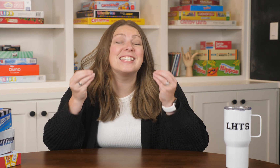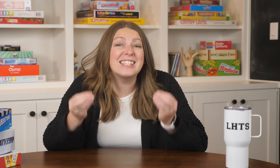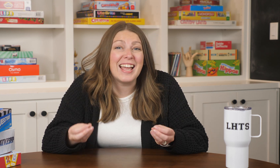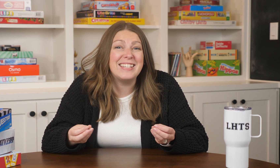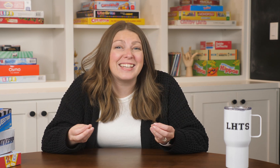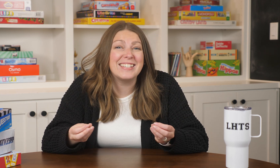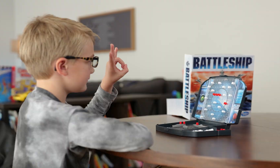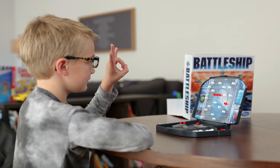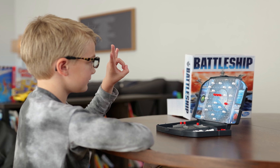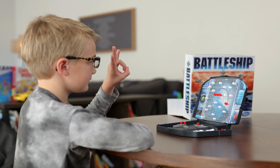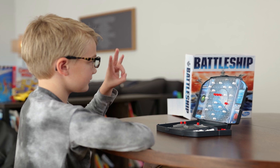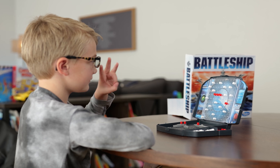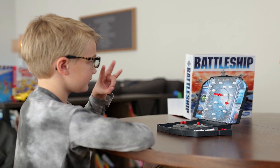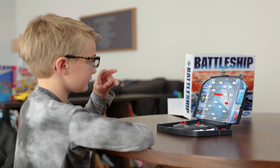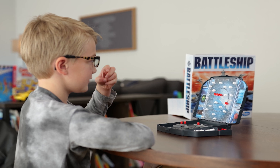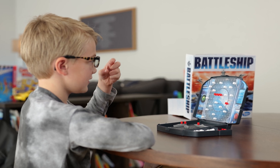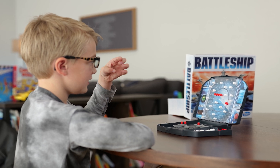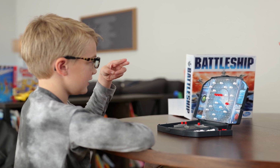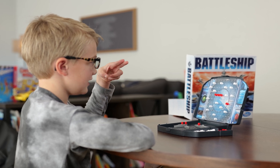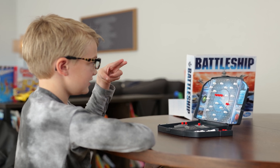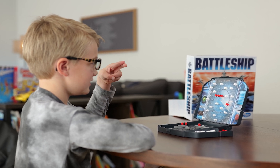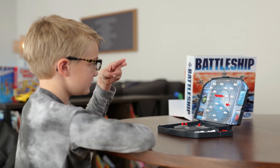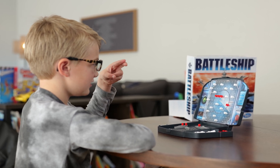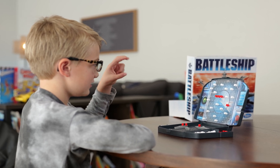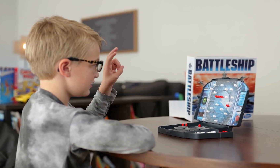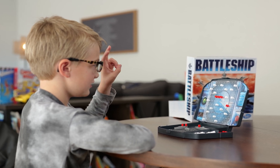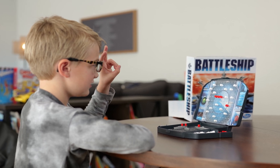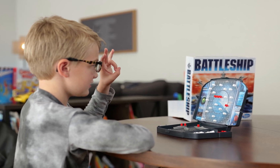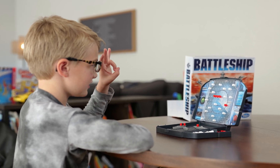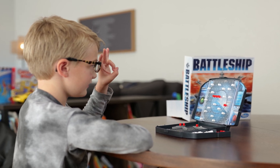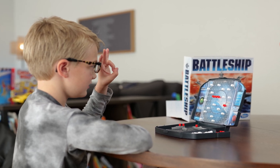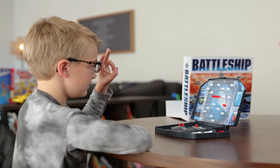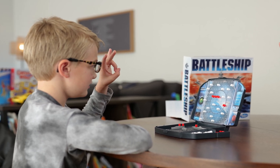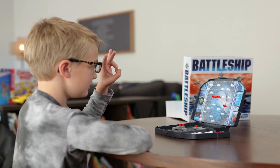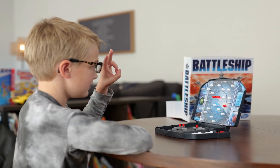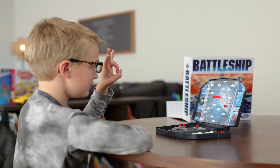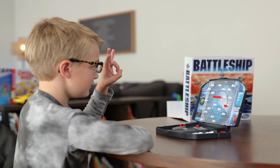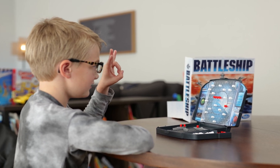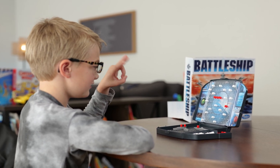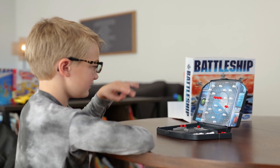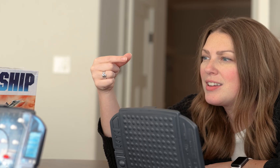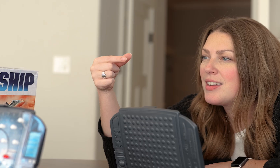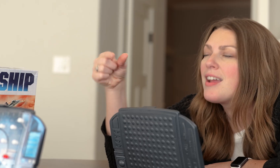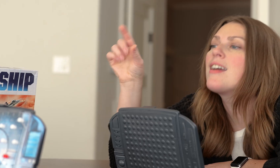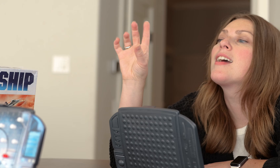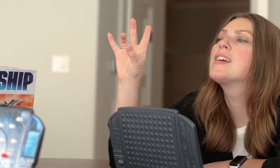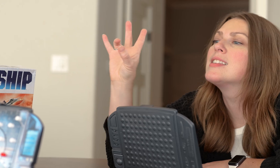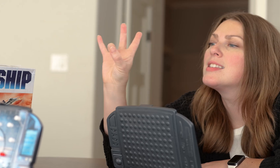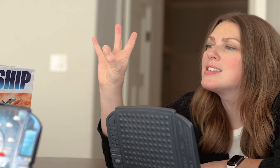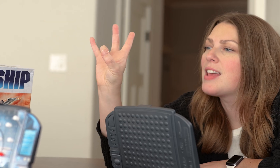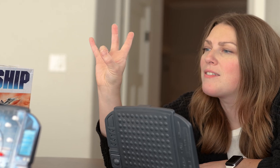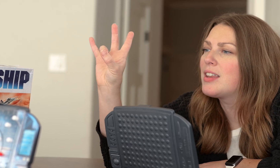signed it. This is a way to practice your alphabet and your number skills. It's fun to maybe do a